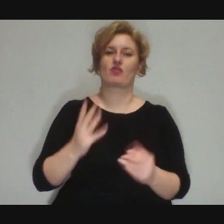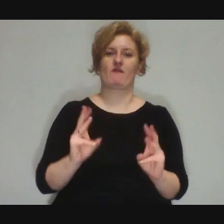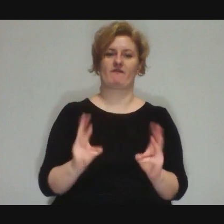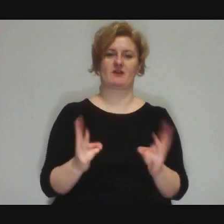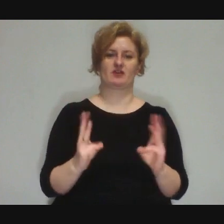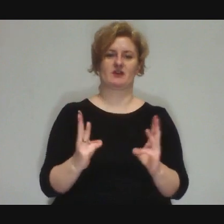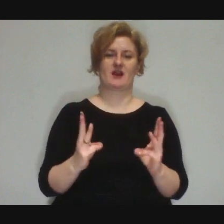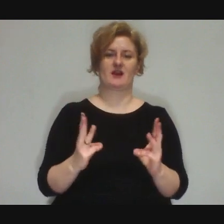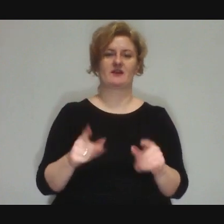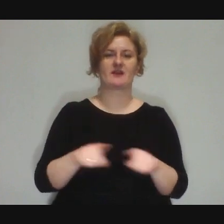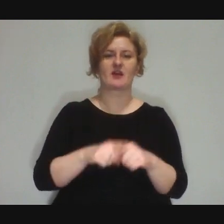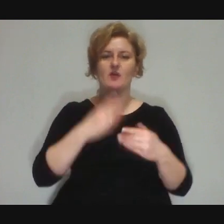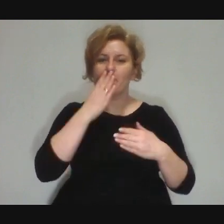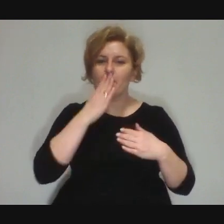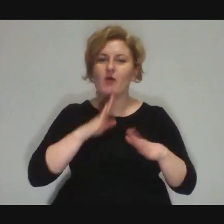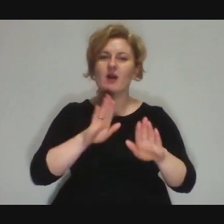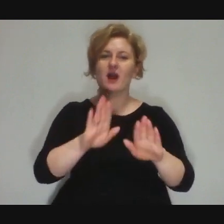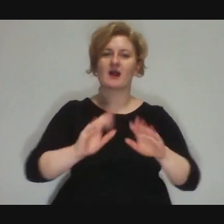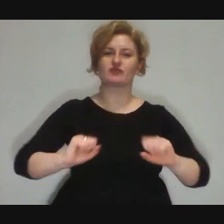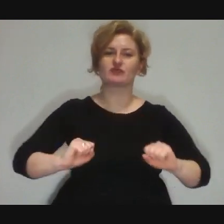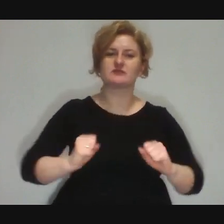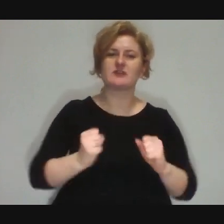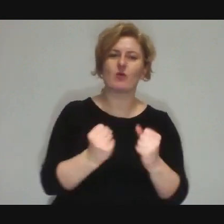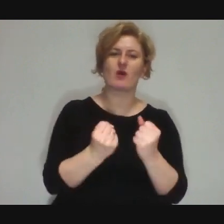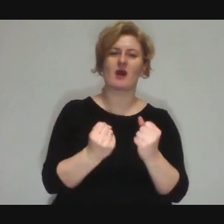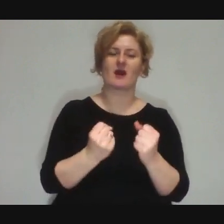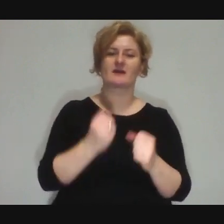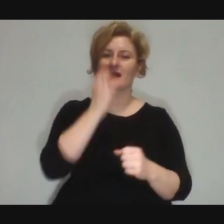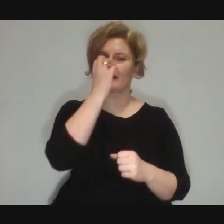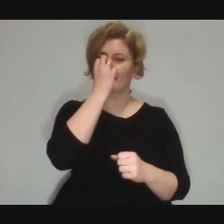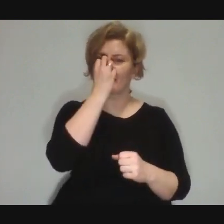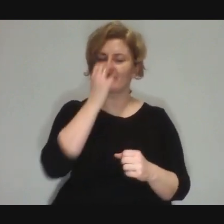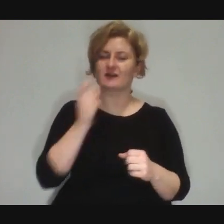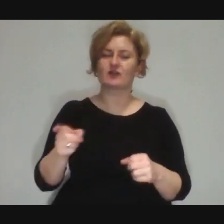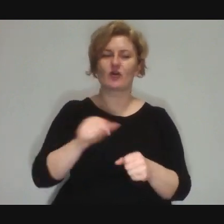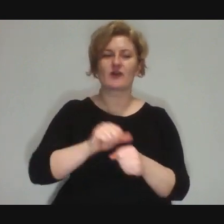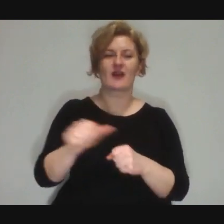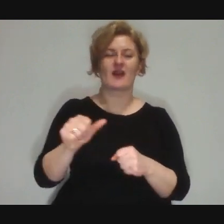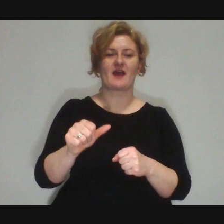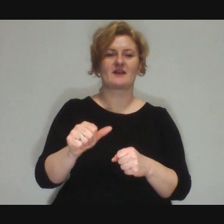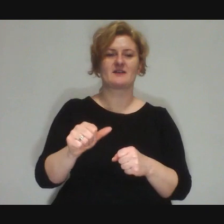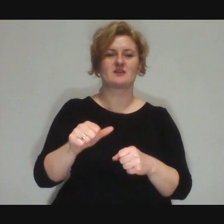shows and all kinds of activities where the circus is the tool that has a very big potential.